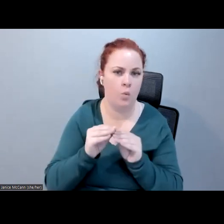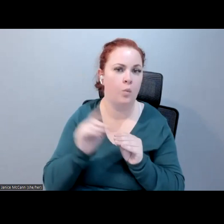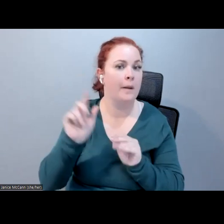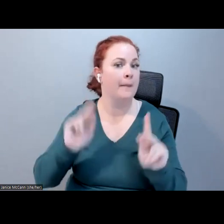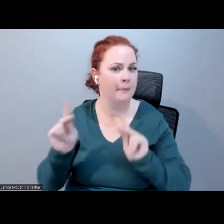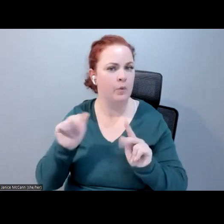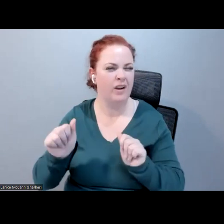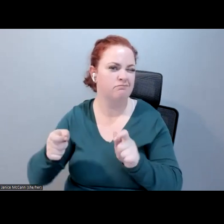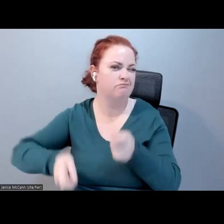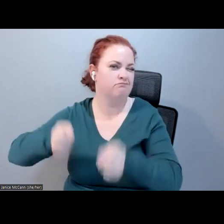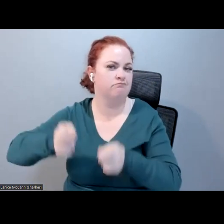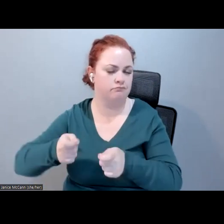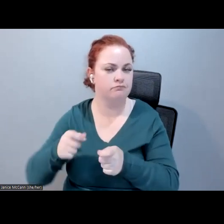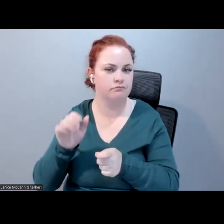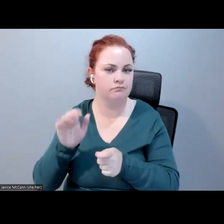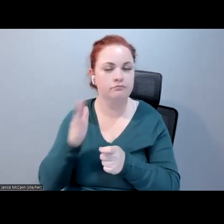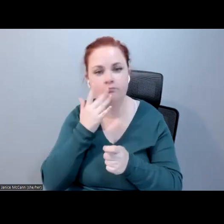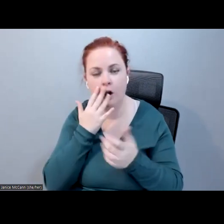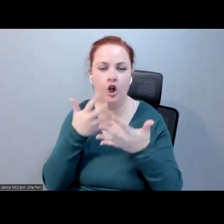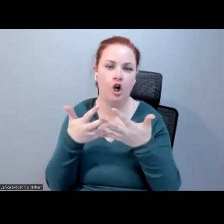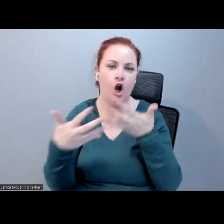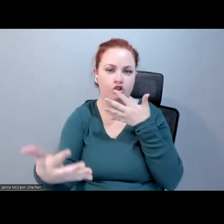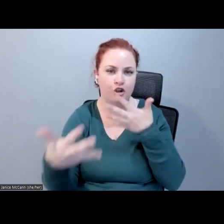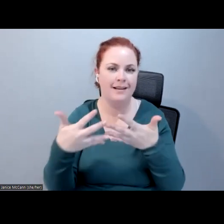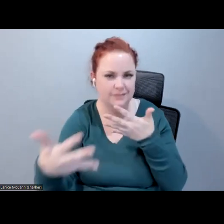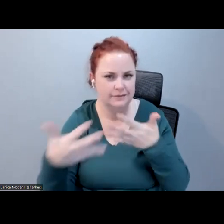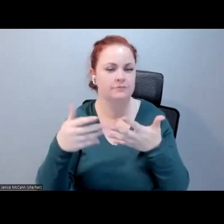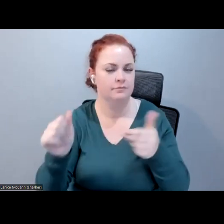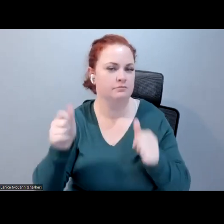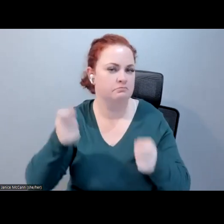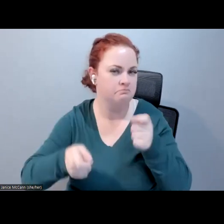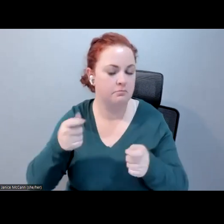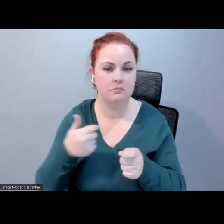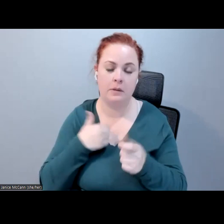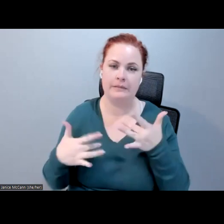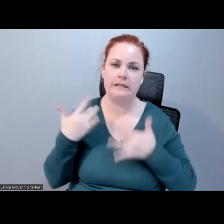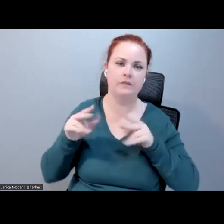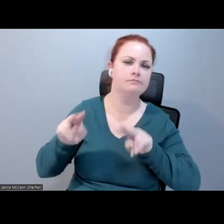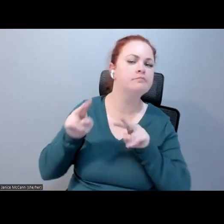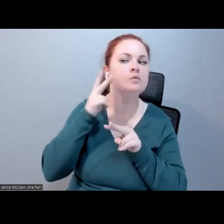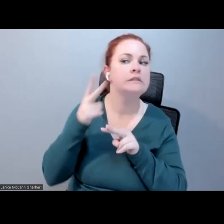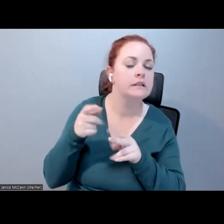the color contrast and things like that. I am quite excited to keep seeing where those adaptations might be available,